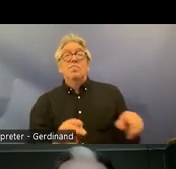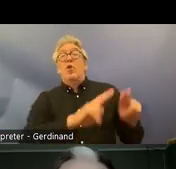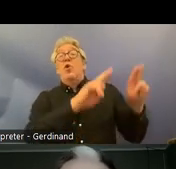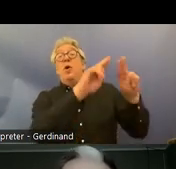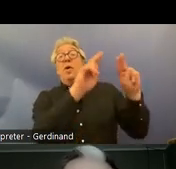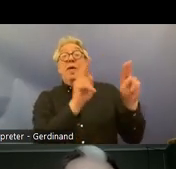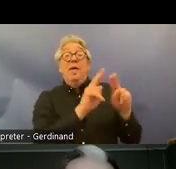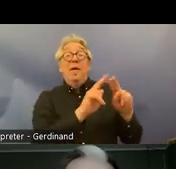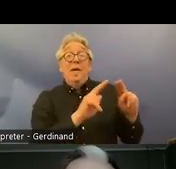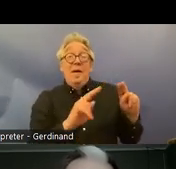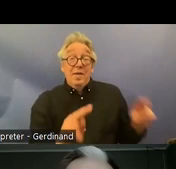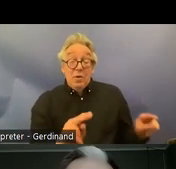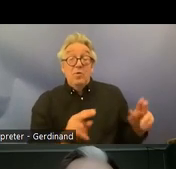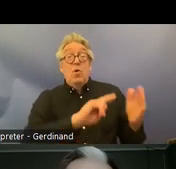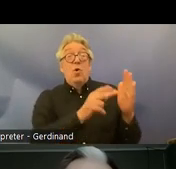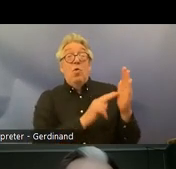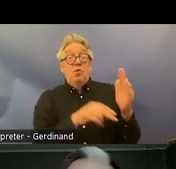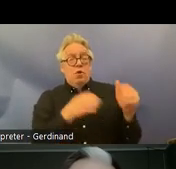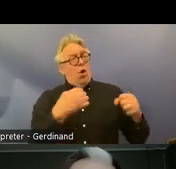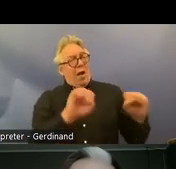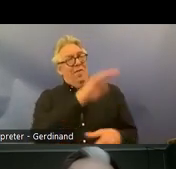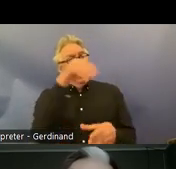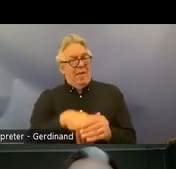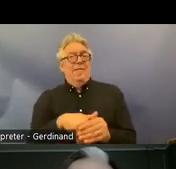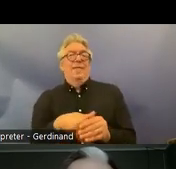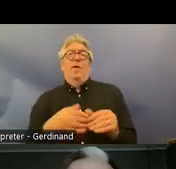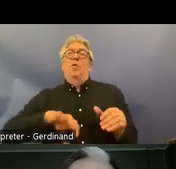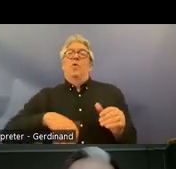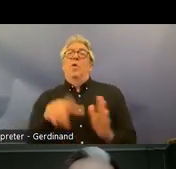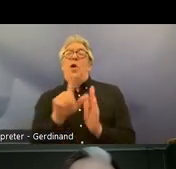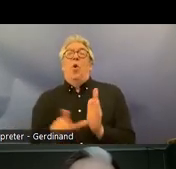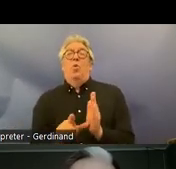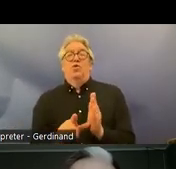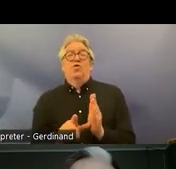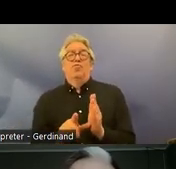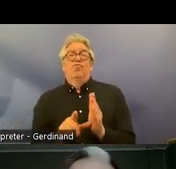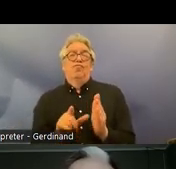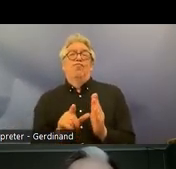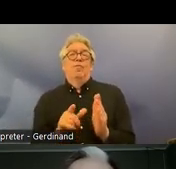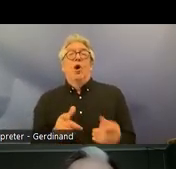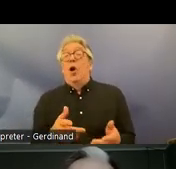Law this can be done in various forms broadly speaking uh you could have uh or